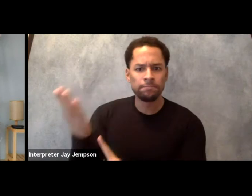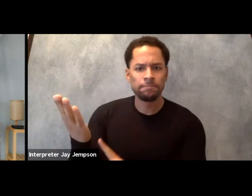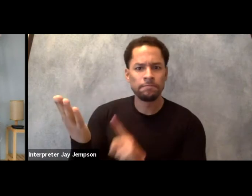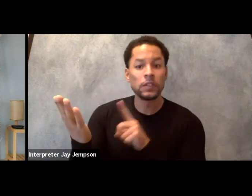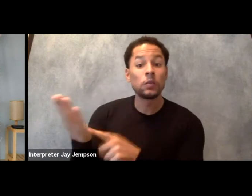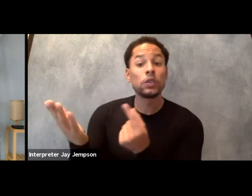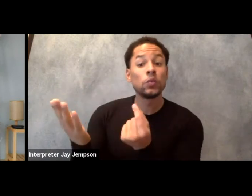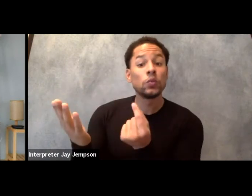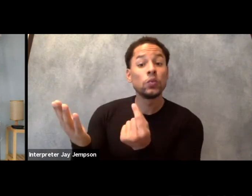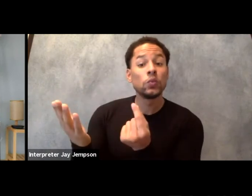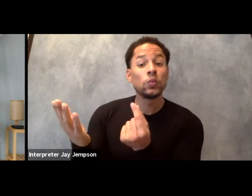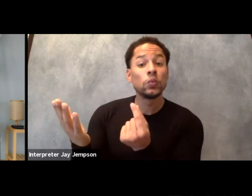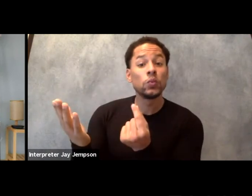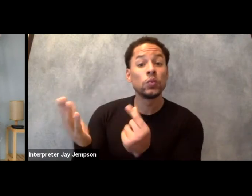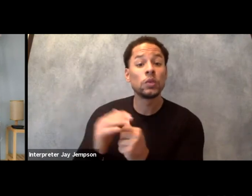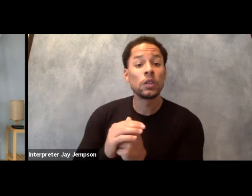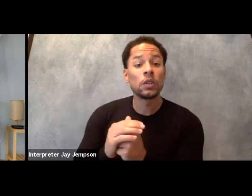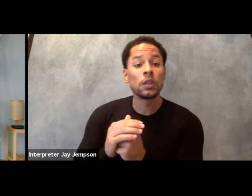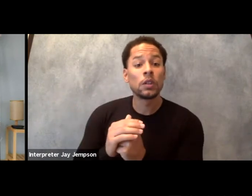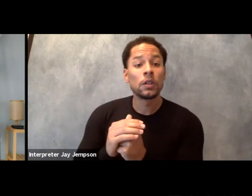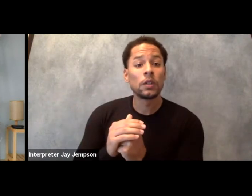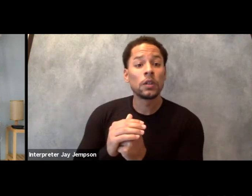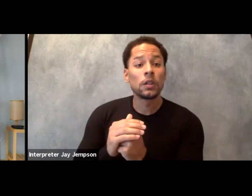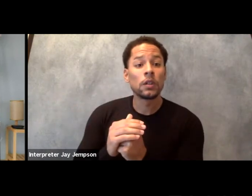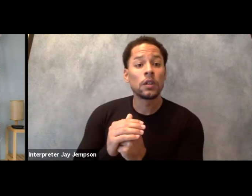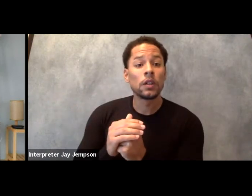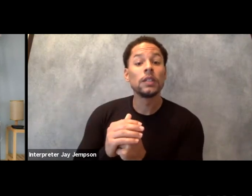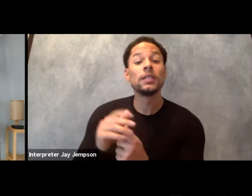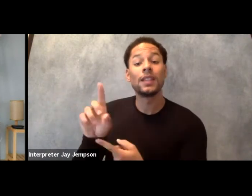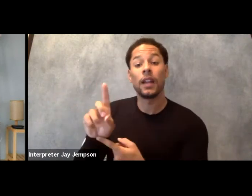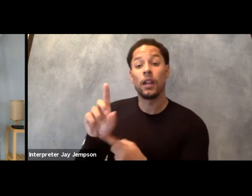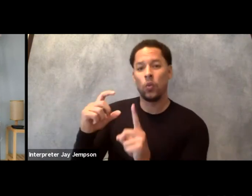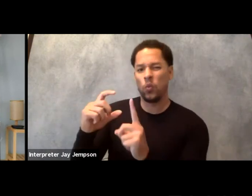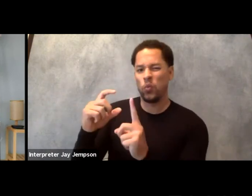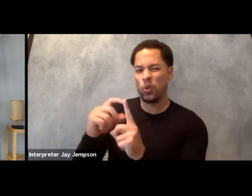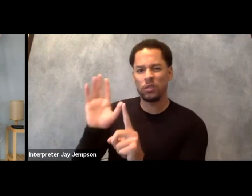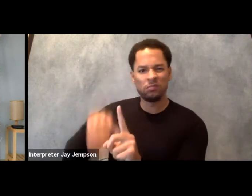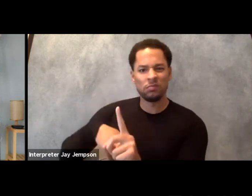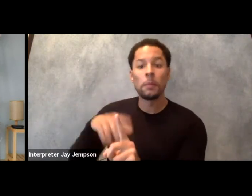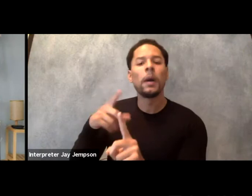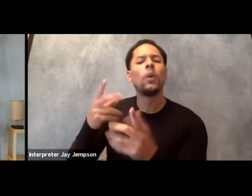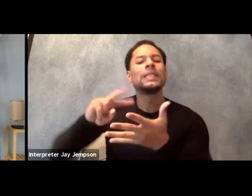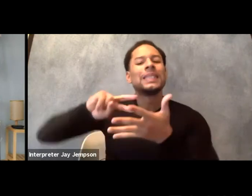of what they define dramaturgy as, to then translate to actors.